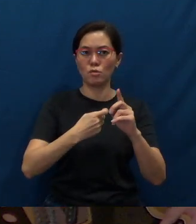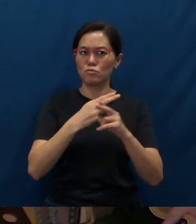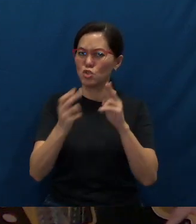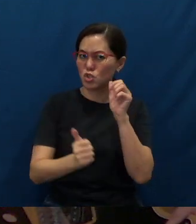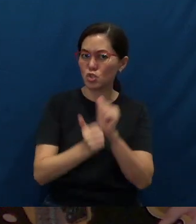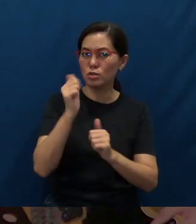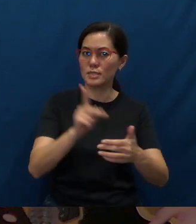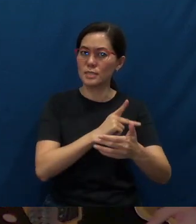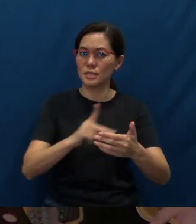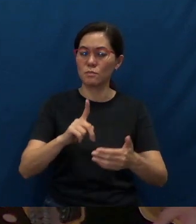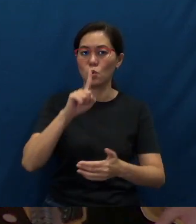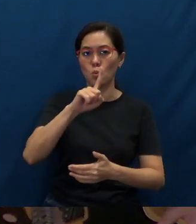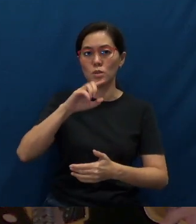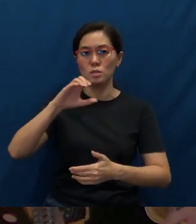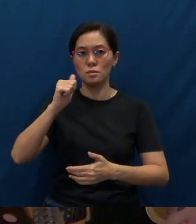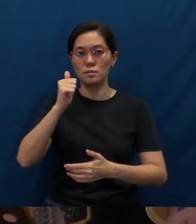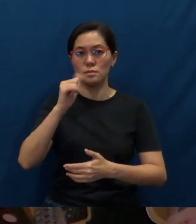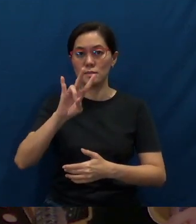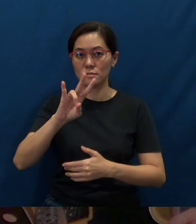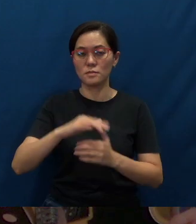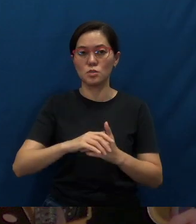Psalm 117 - just two verses.